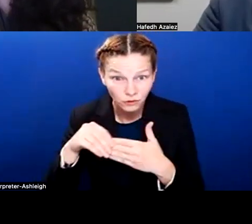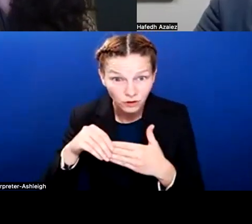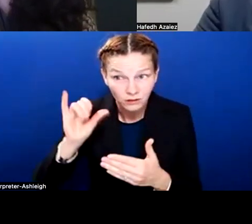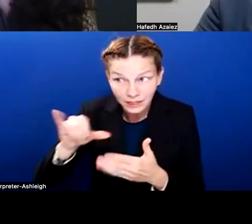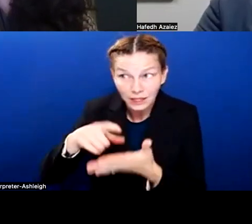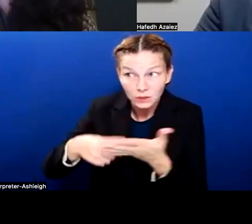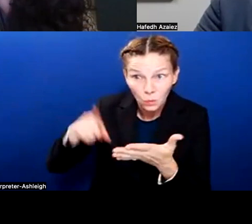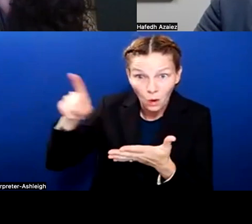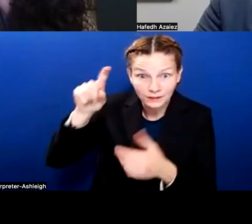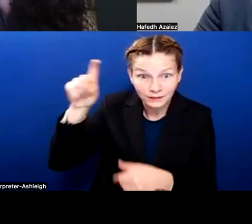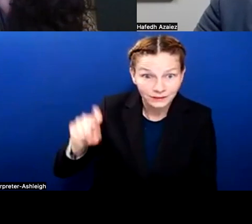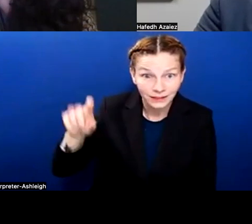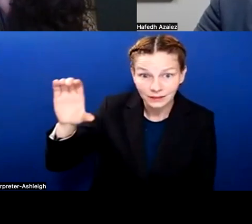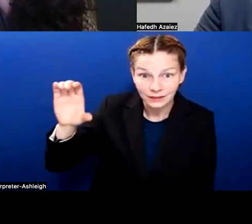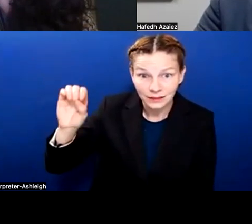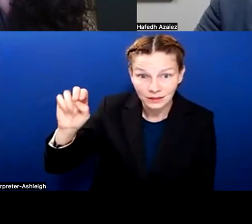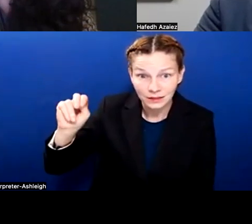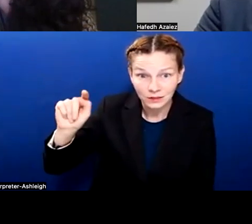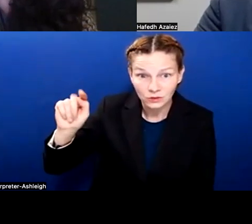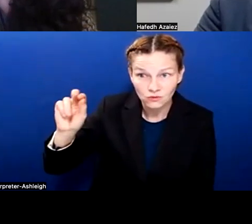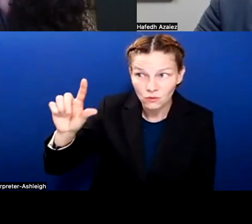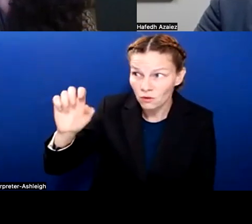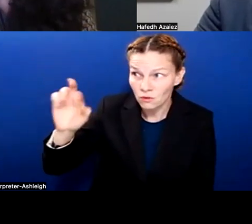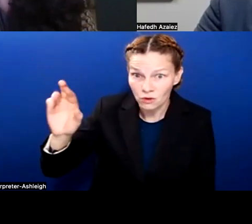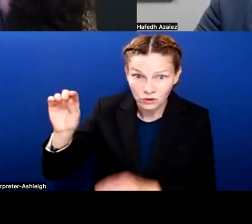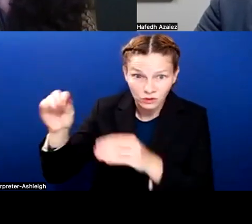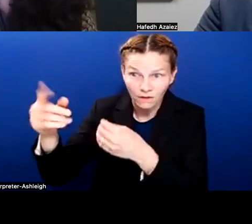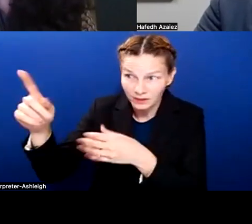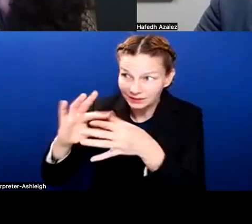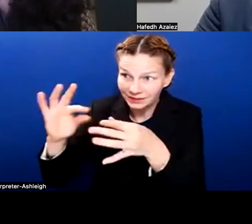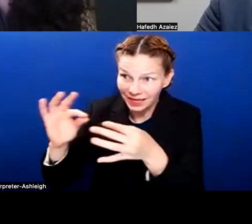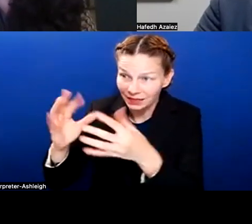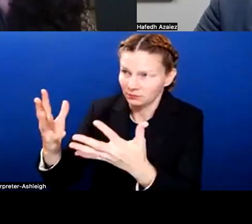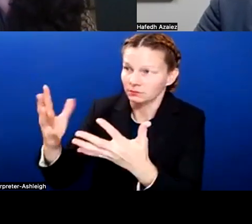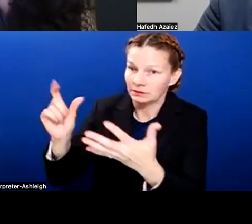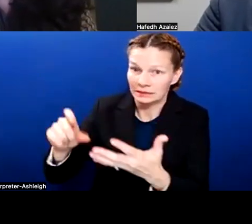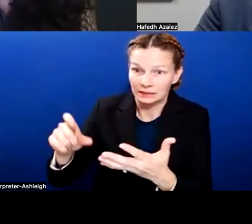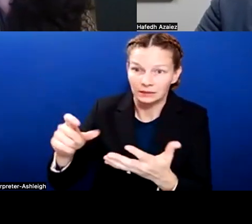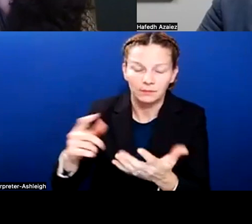But every little bit can help us, again, continue in doing the great work that we do here in Round Rock ISD.